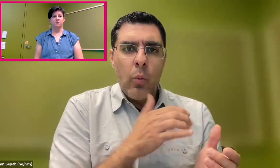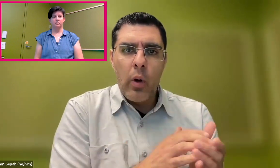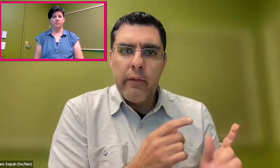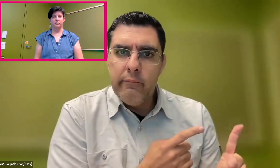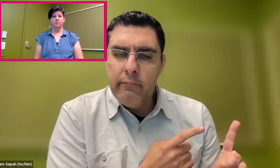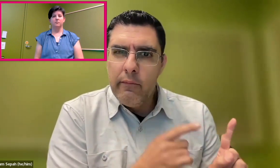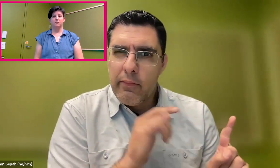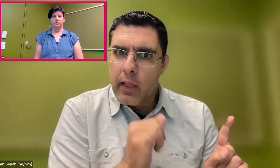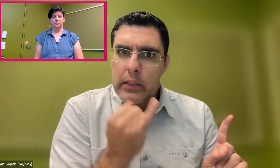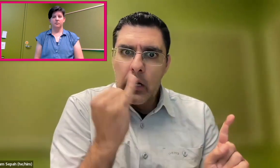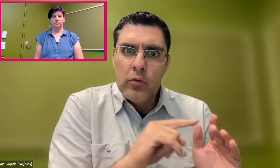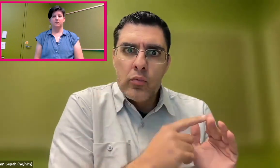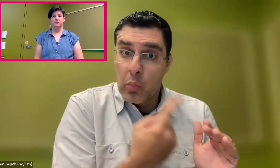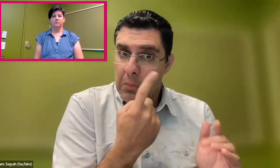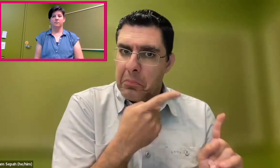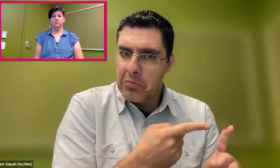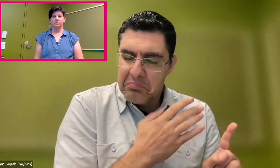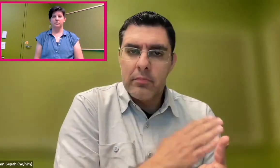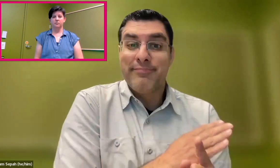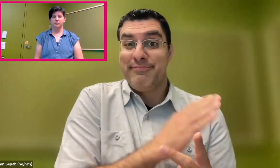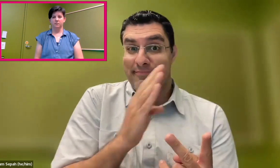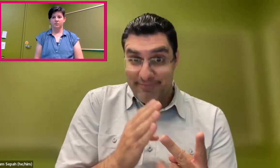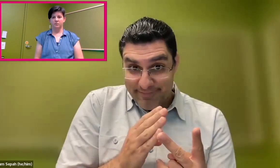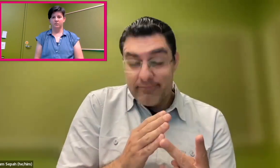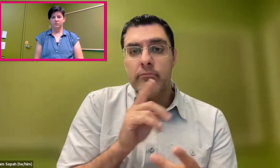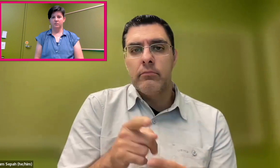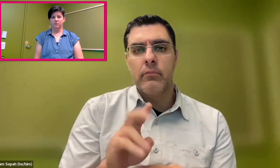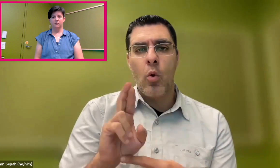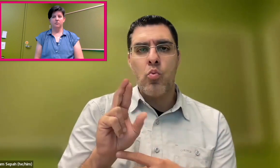But it was really an invention for accessibility, out of the gate.